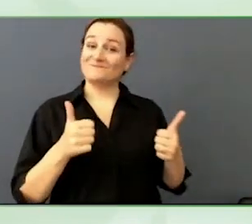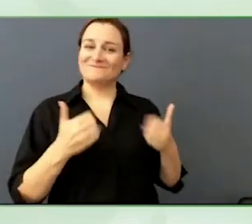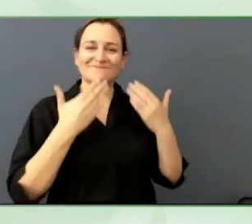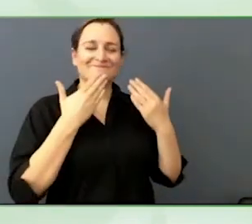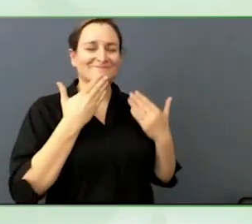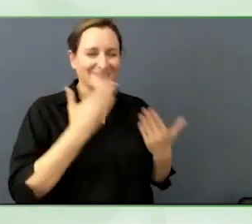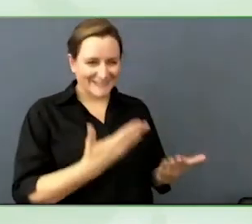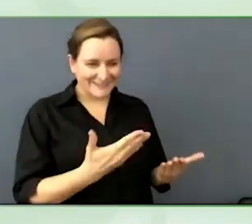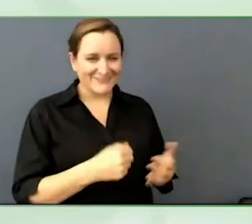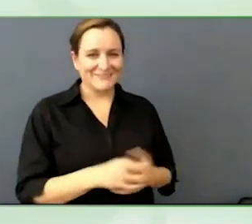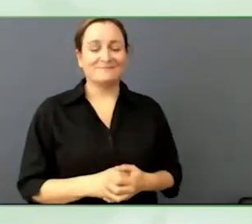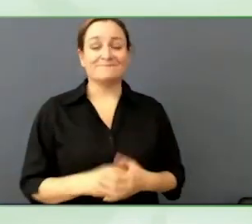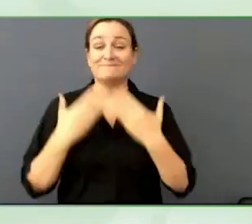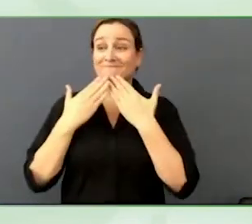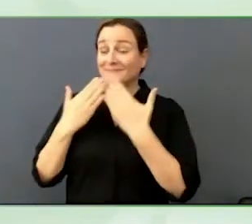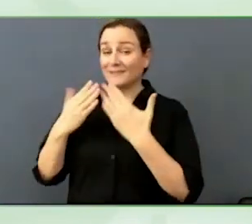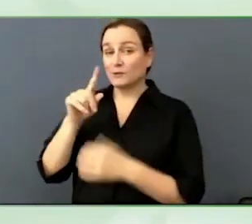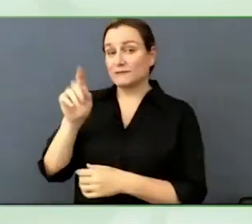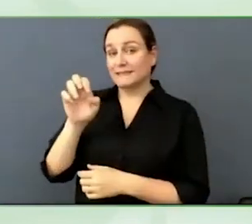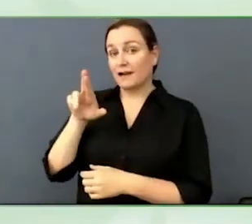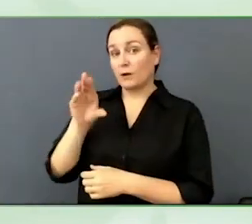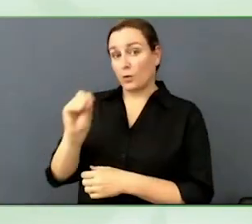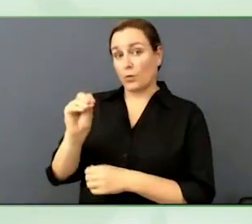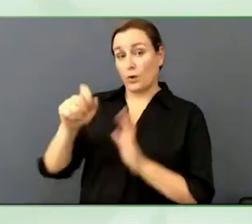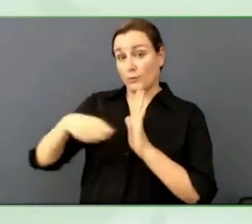We will try to see you next year.